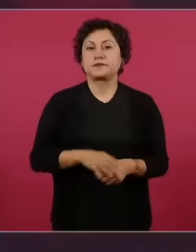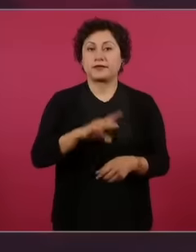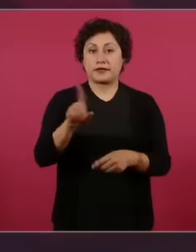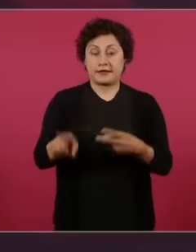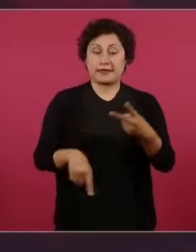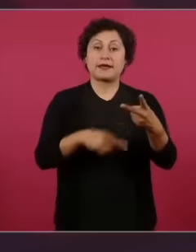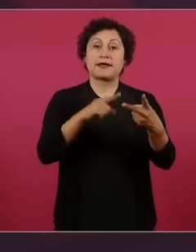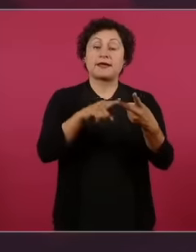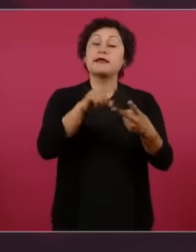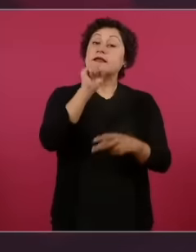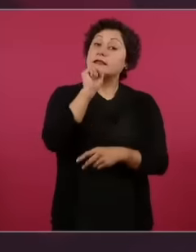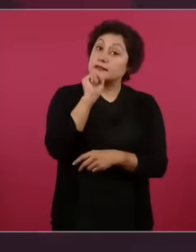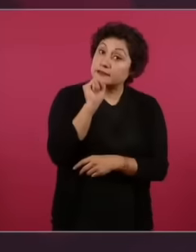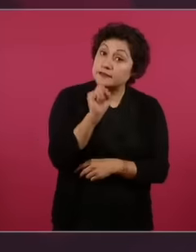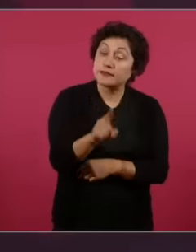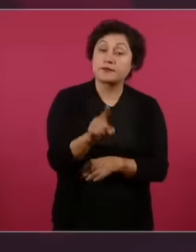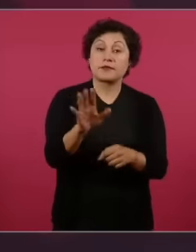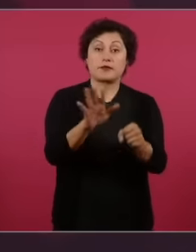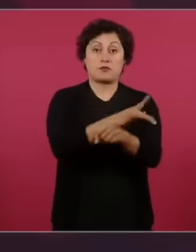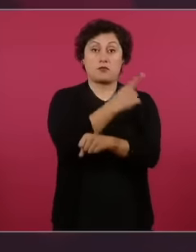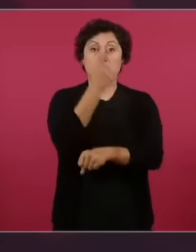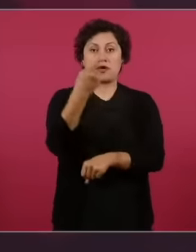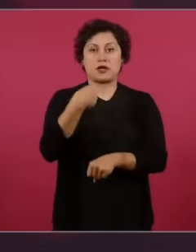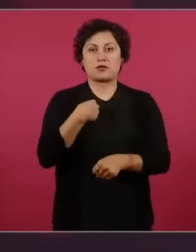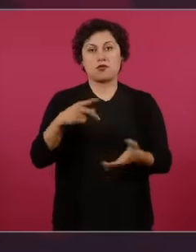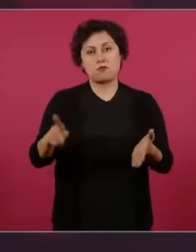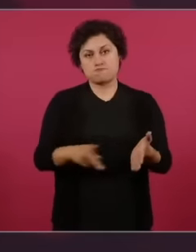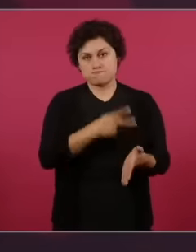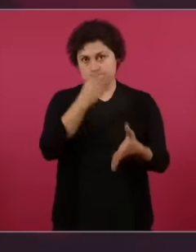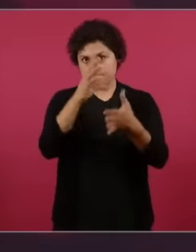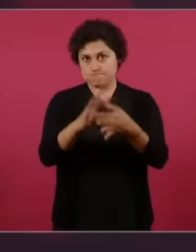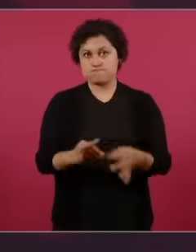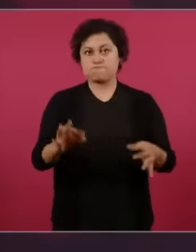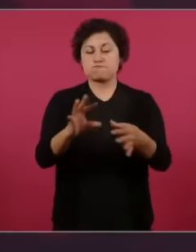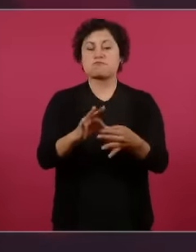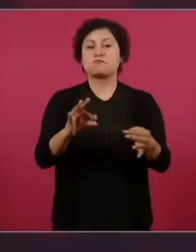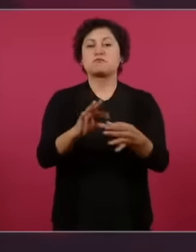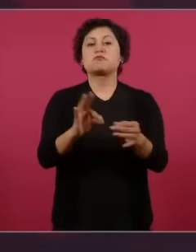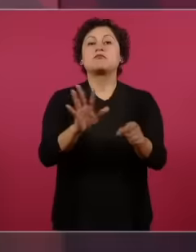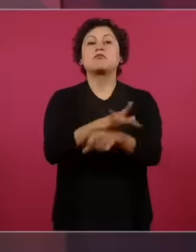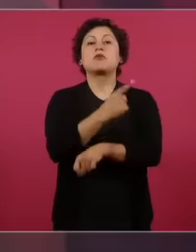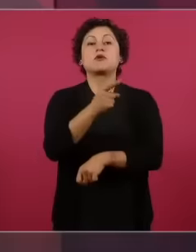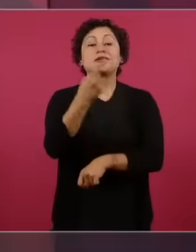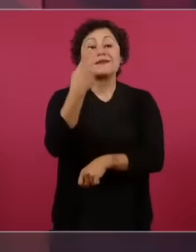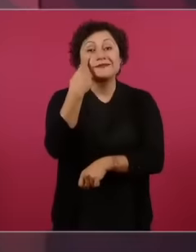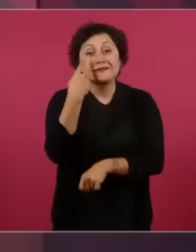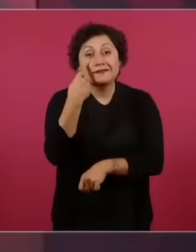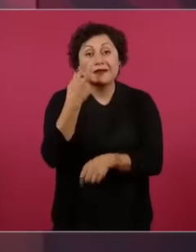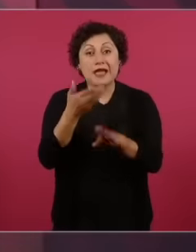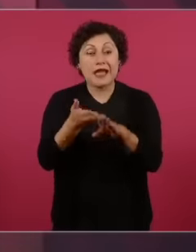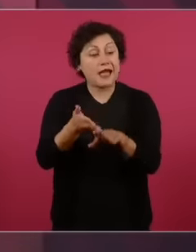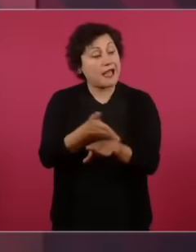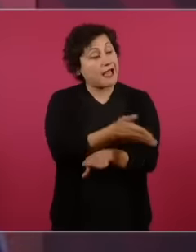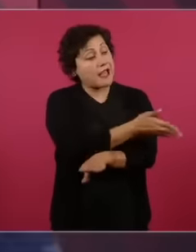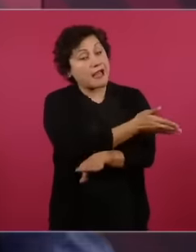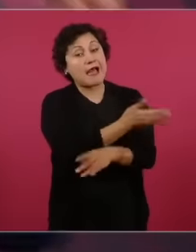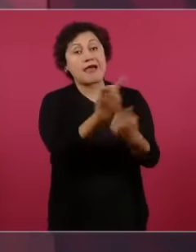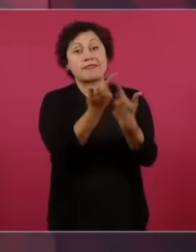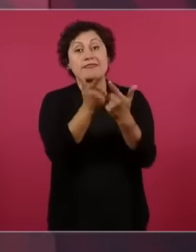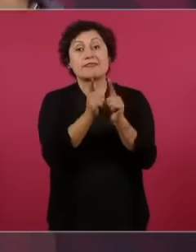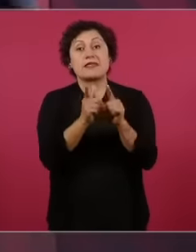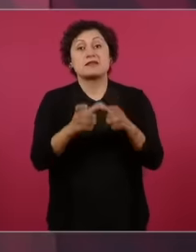because the group from before looked for him,